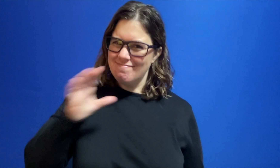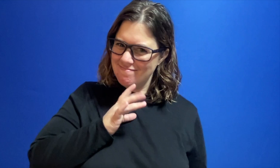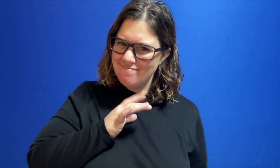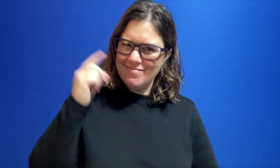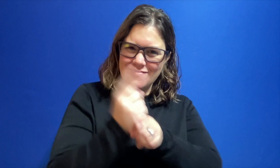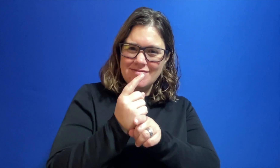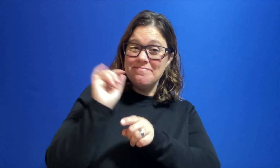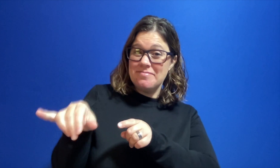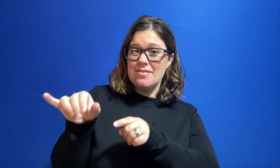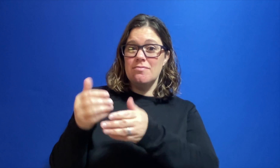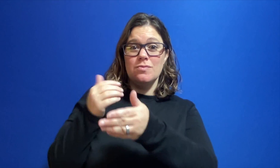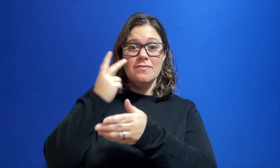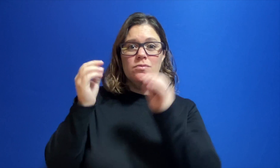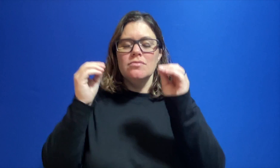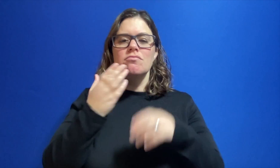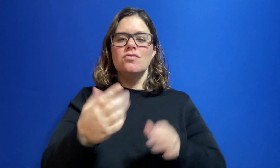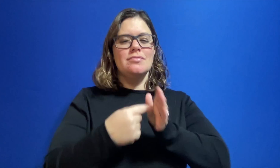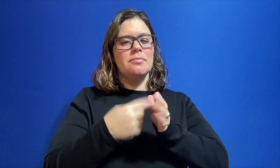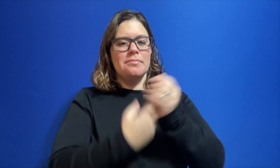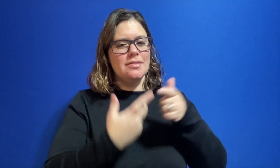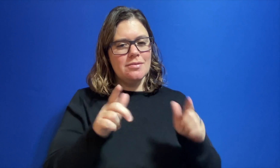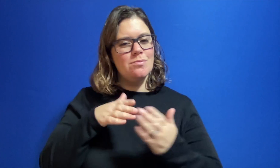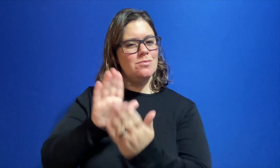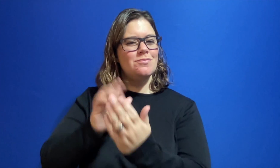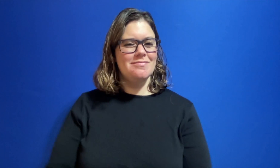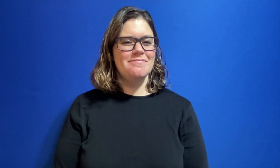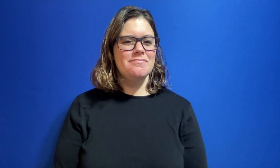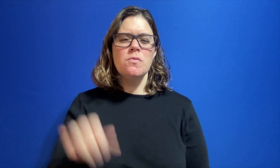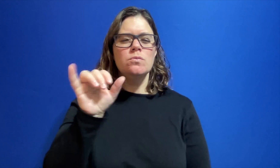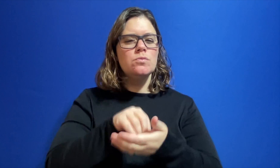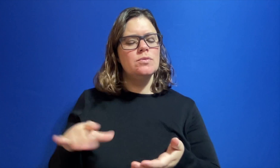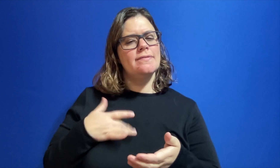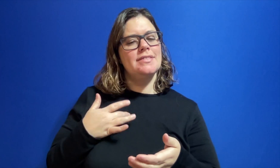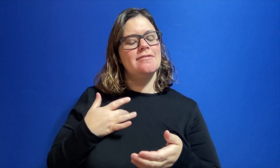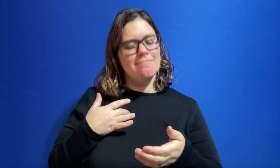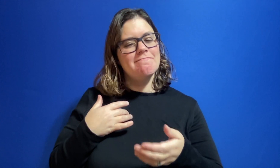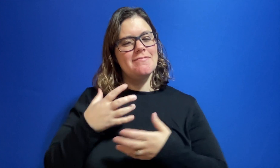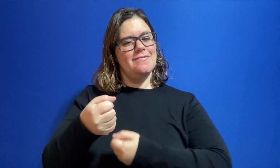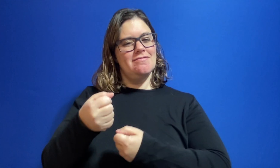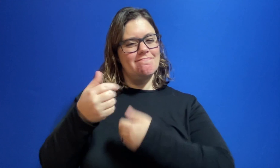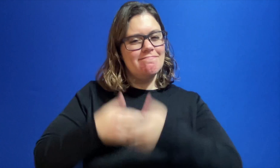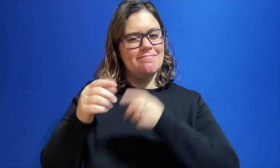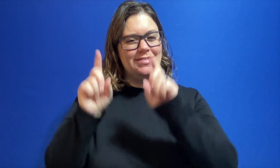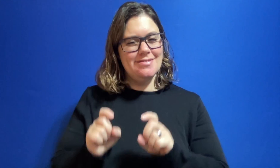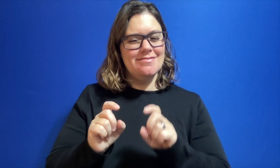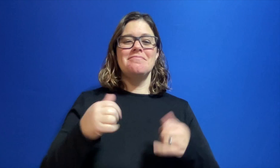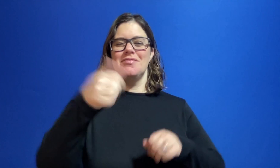Neat, right? That's a good example of Preview Instructions using Bilingual Approach Also, students feel confident to proceed with the test.